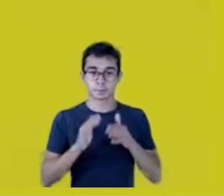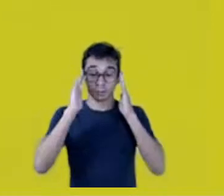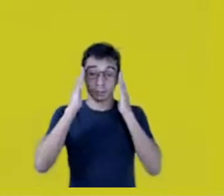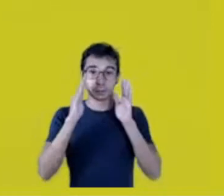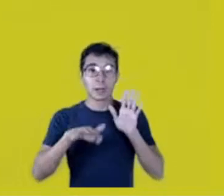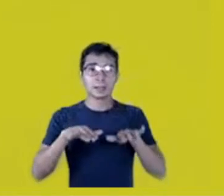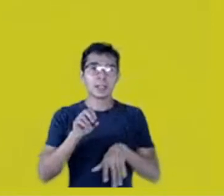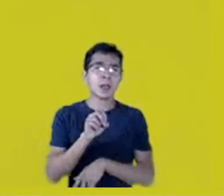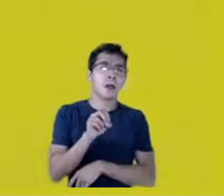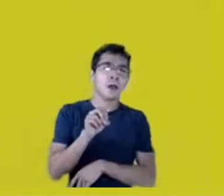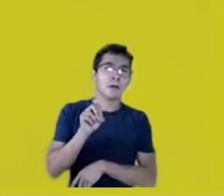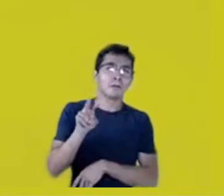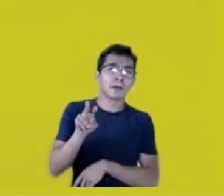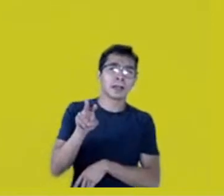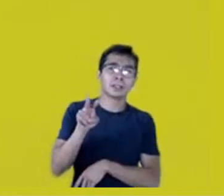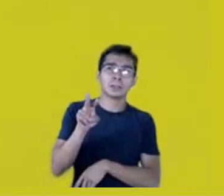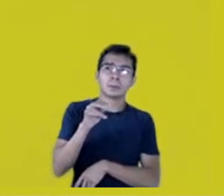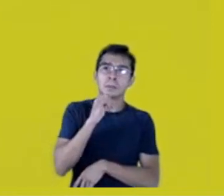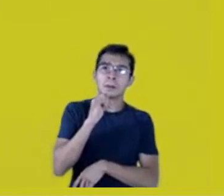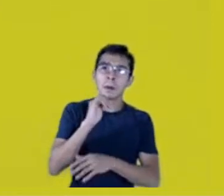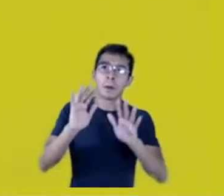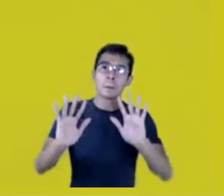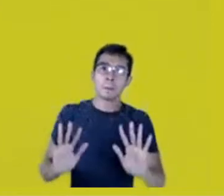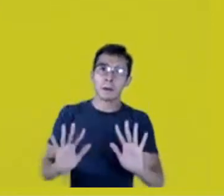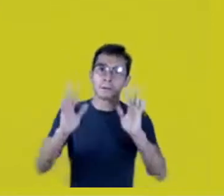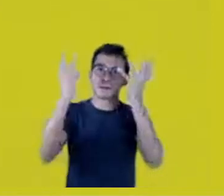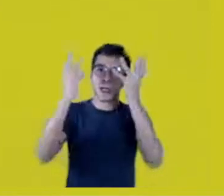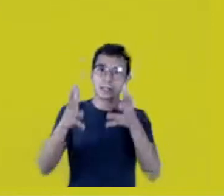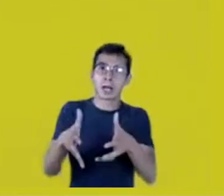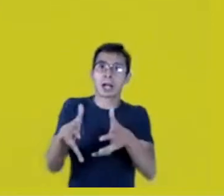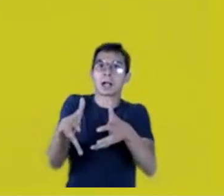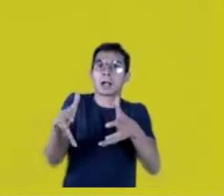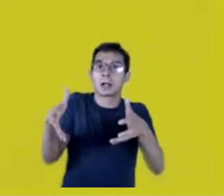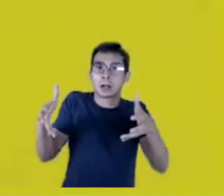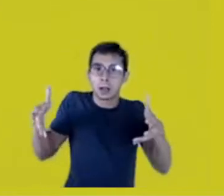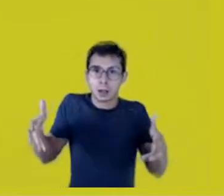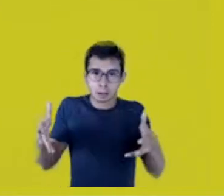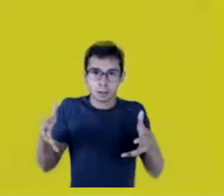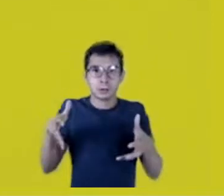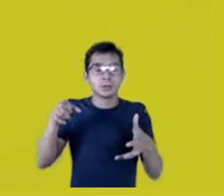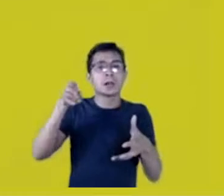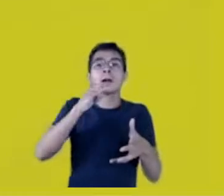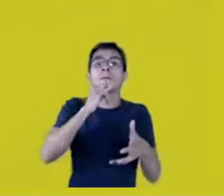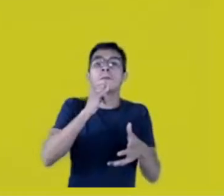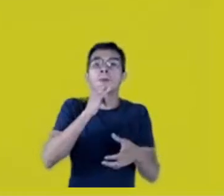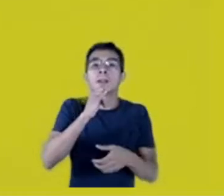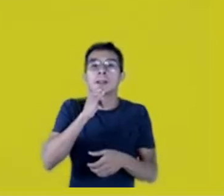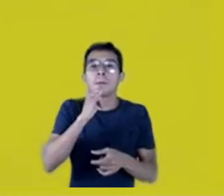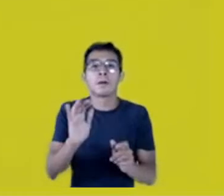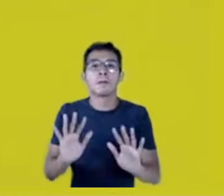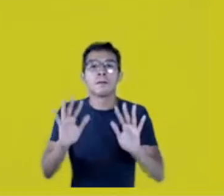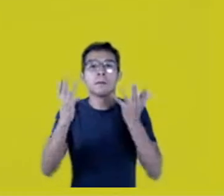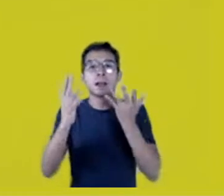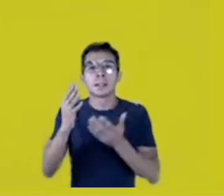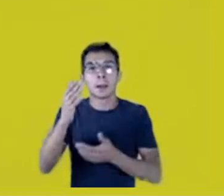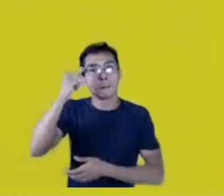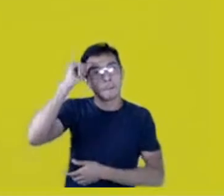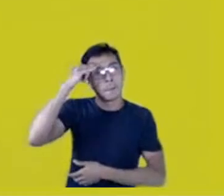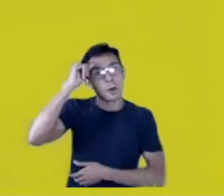at a festivity the size of the Parintins Festival,